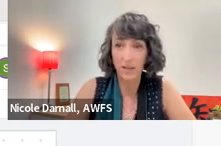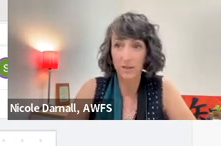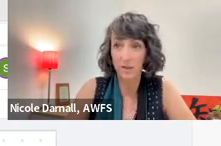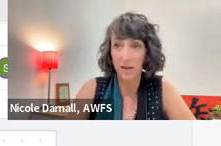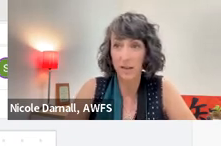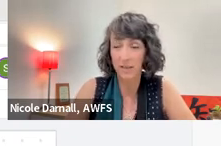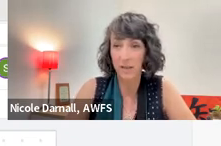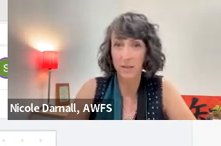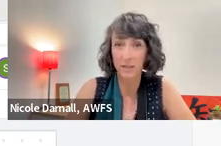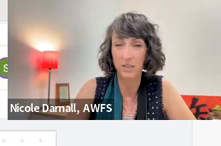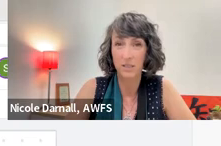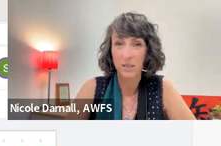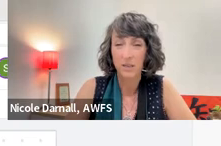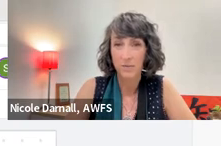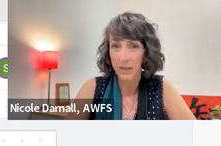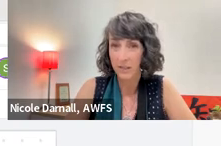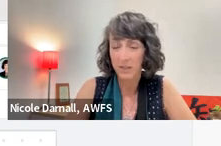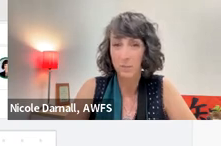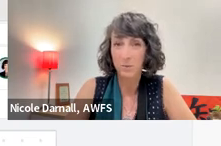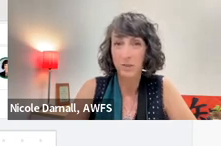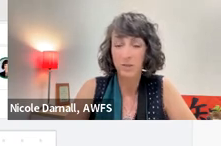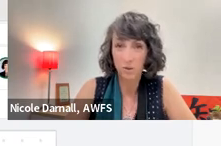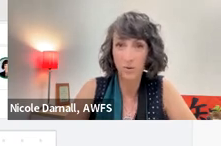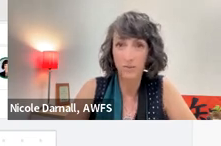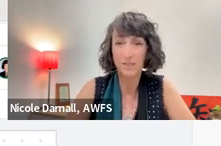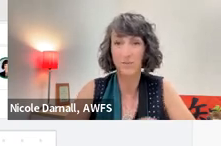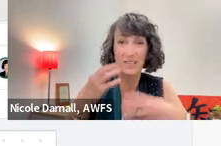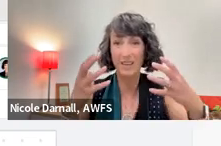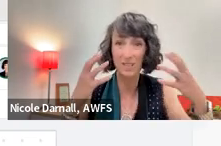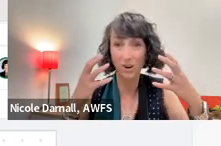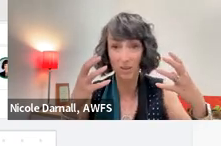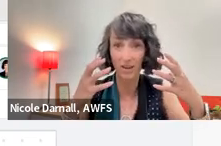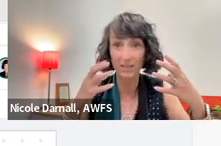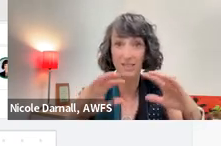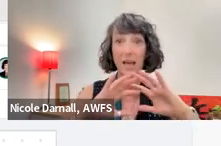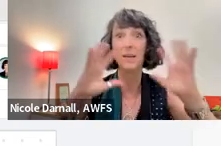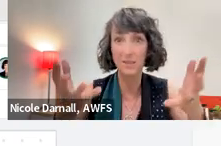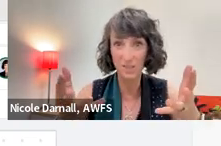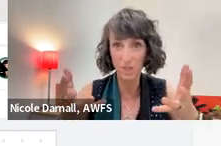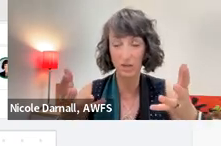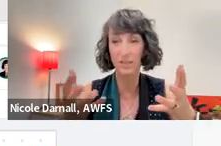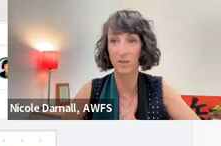10 Anne, and I will finalize it between the two of us, finalize our thoughts and then share it